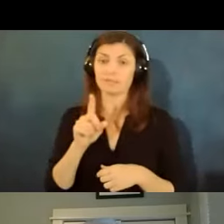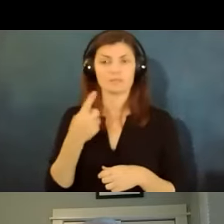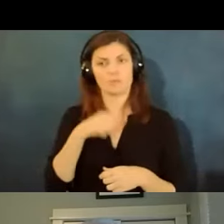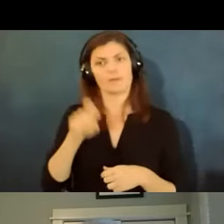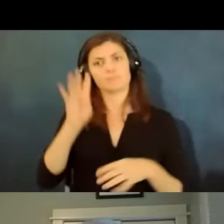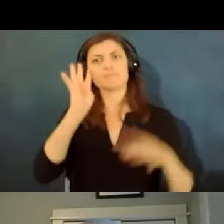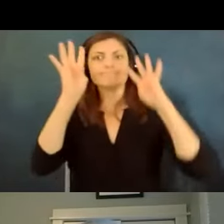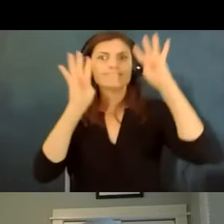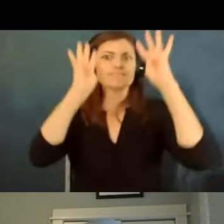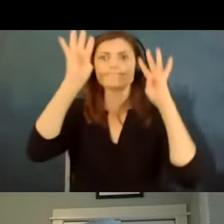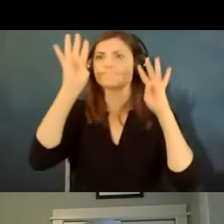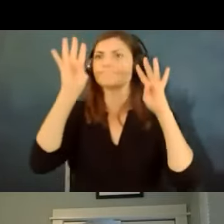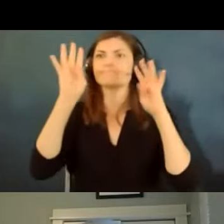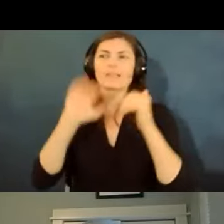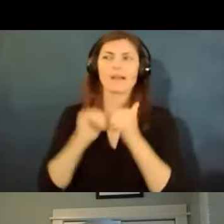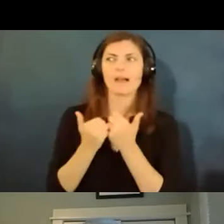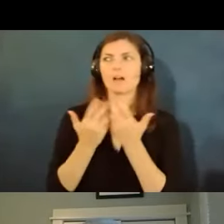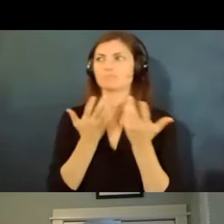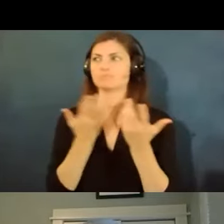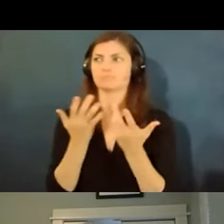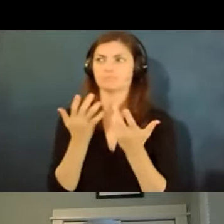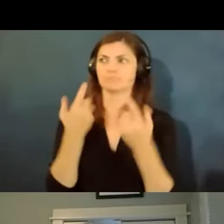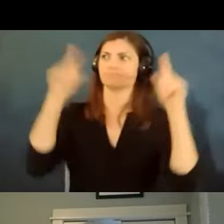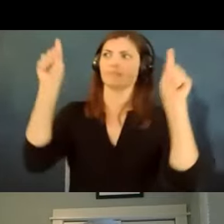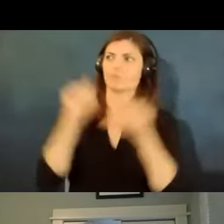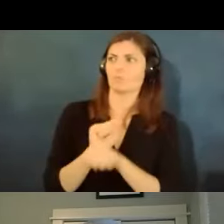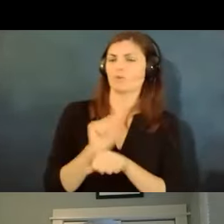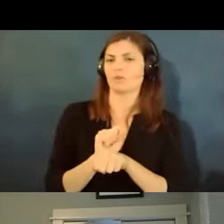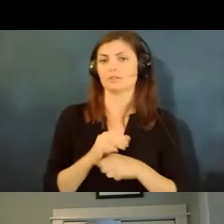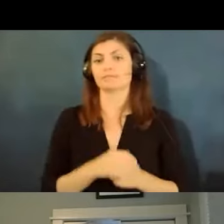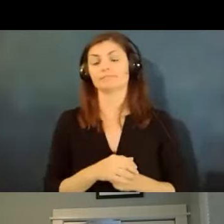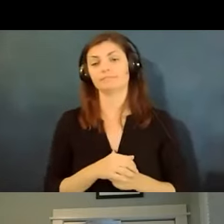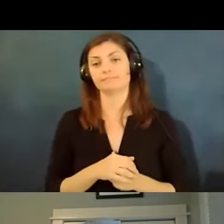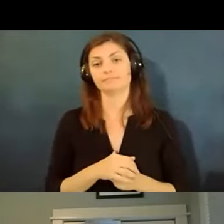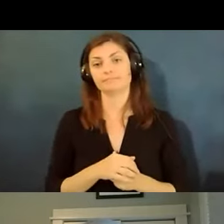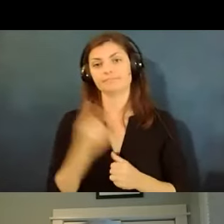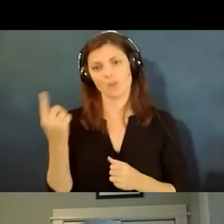up with ways around this it's always up to our creativity on this point um but it particularly at